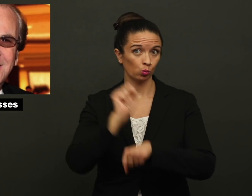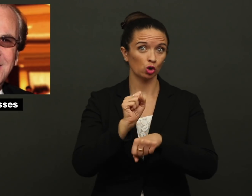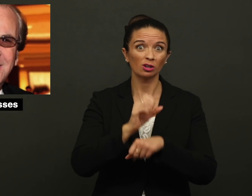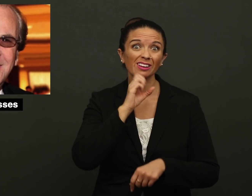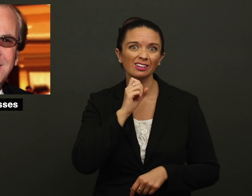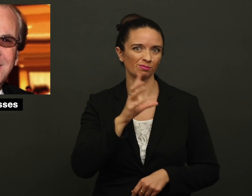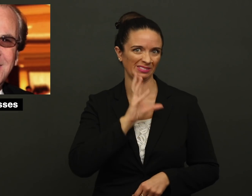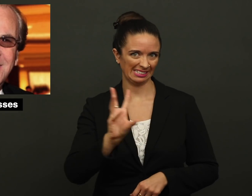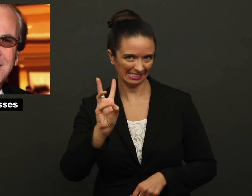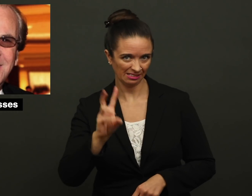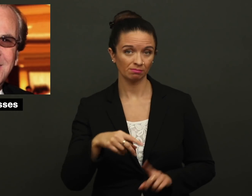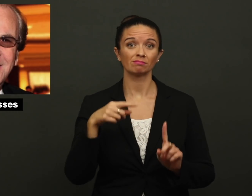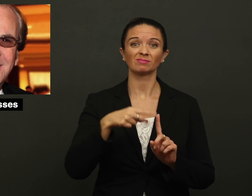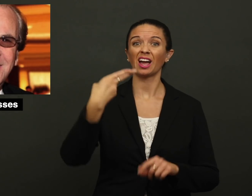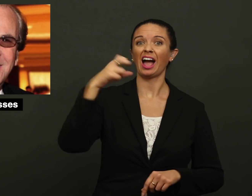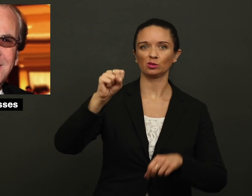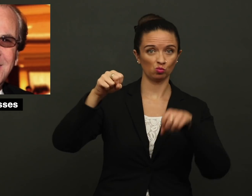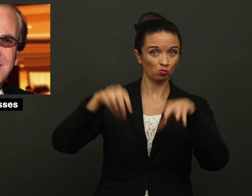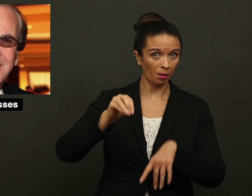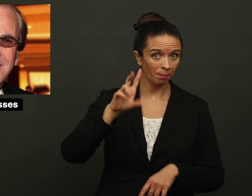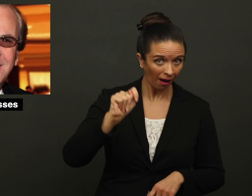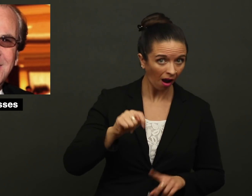for work at the age of 6, was a high school drop out,